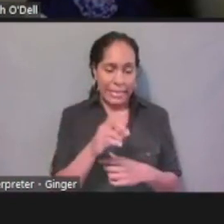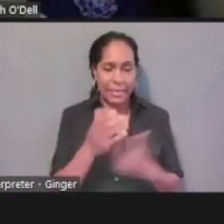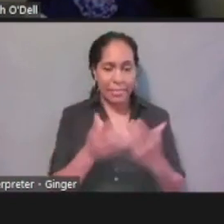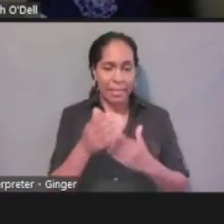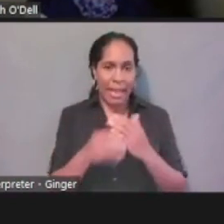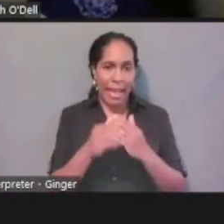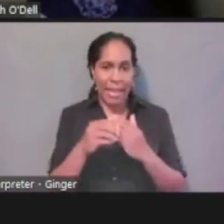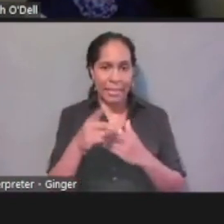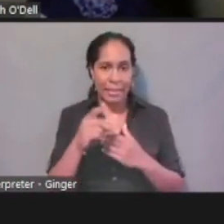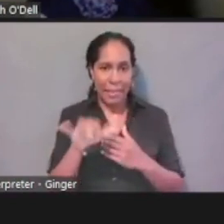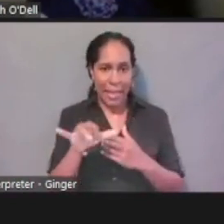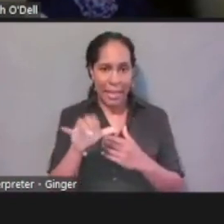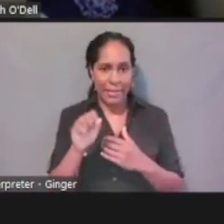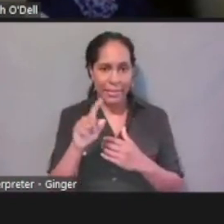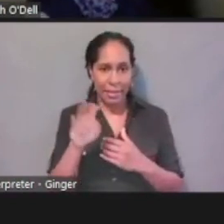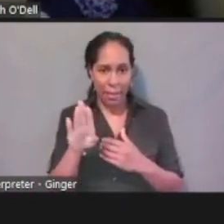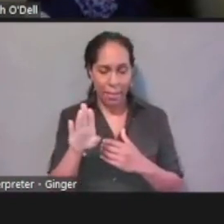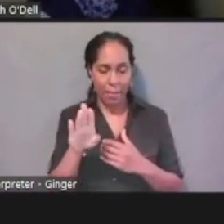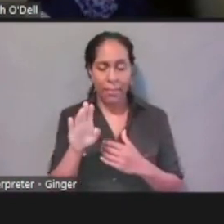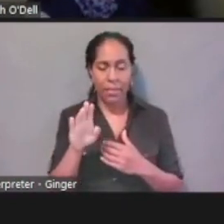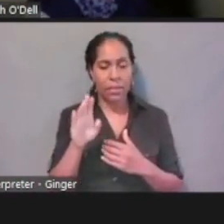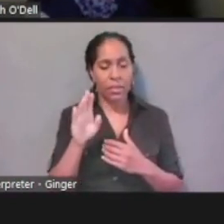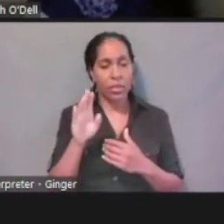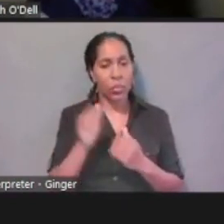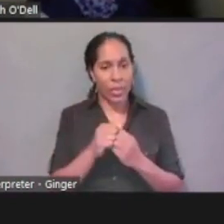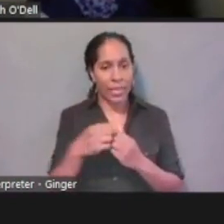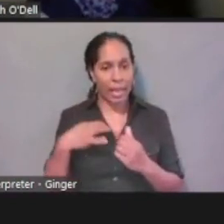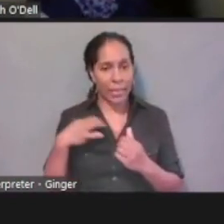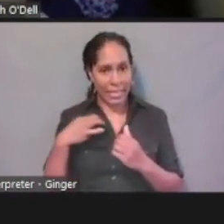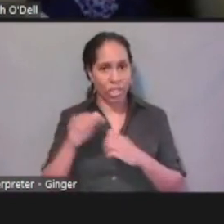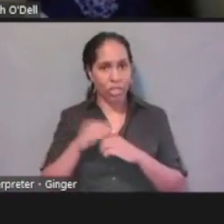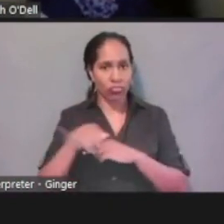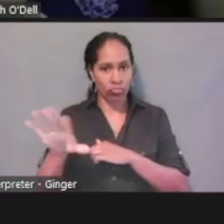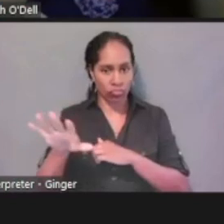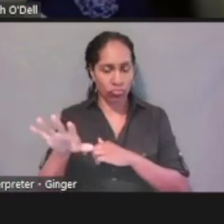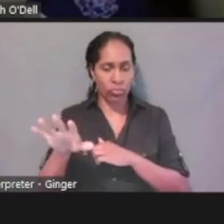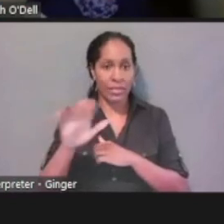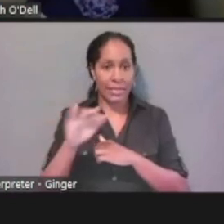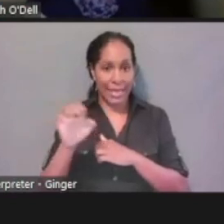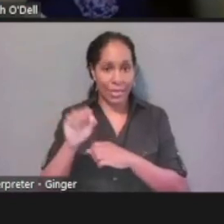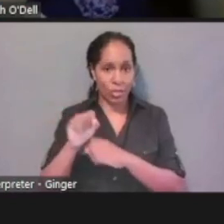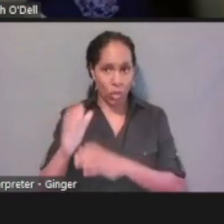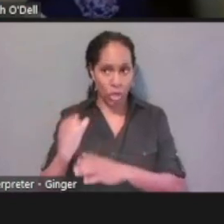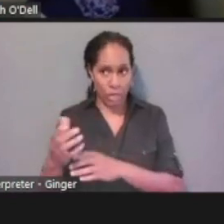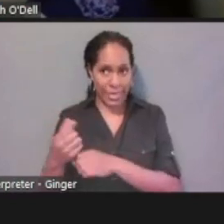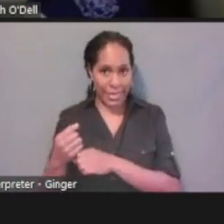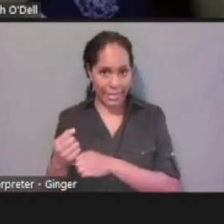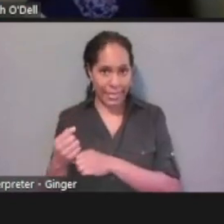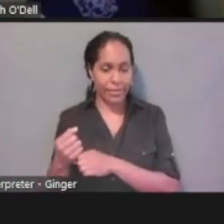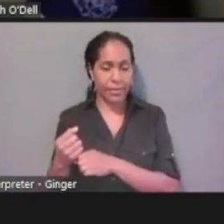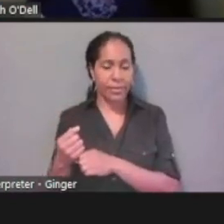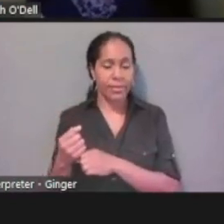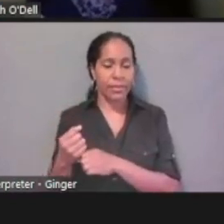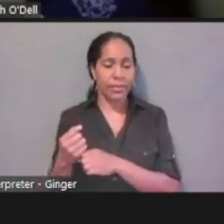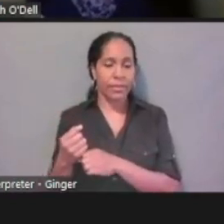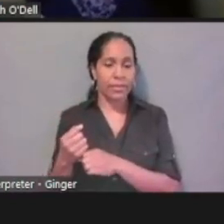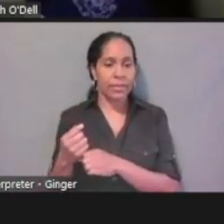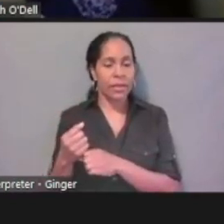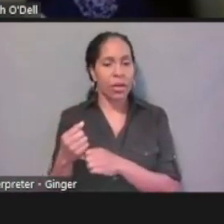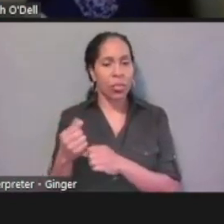with that application to the caseworker. They get the application, they get a task, we also get those documents you submitted,